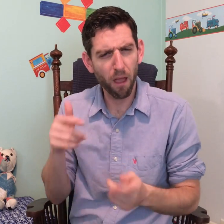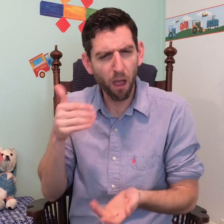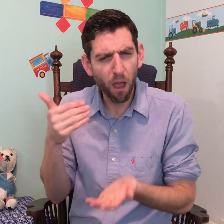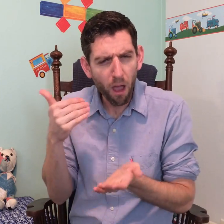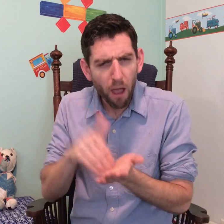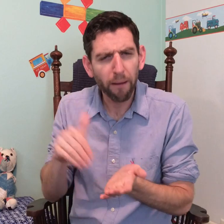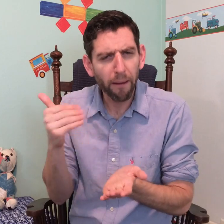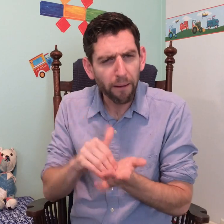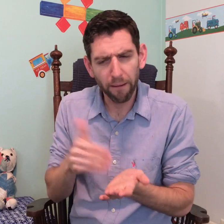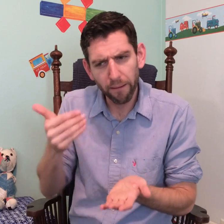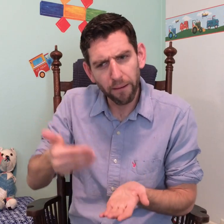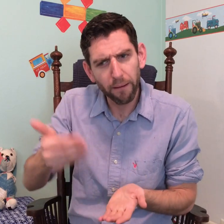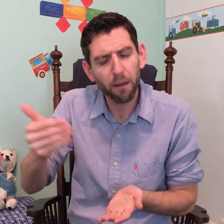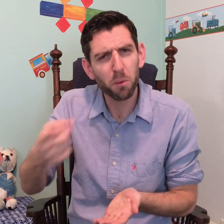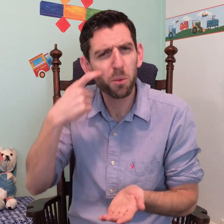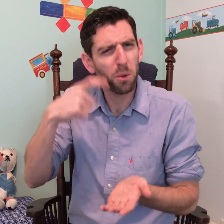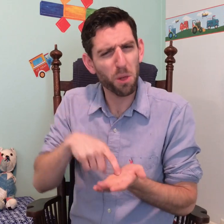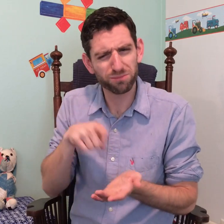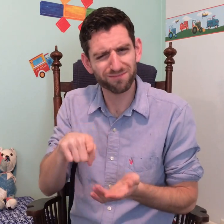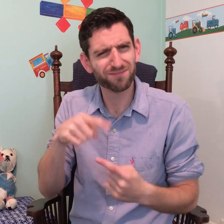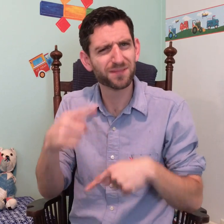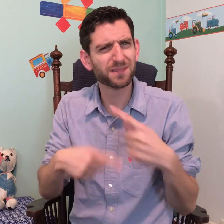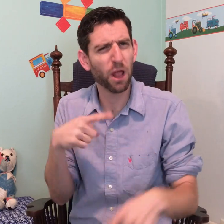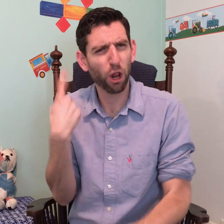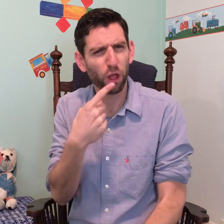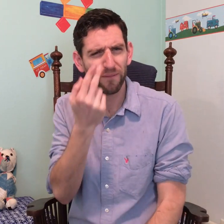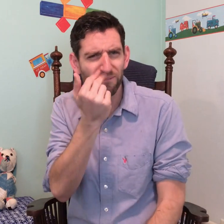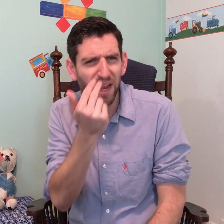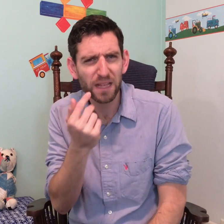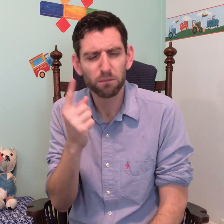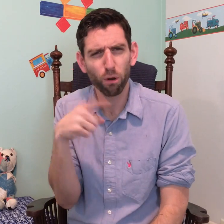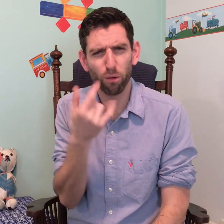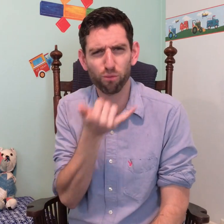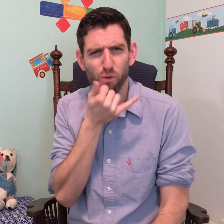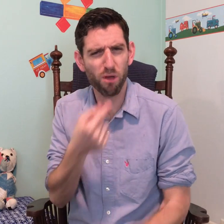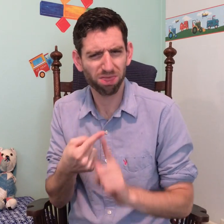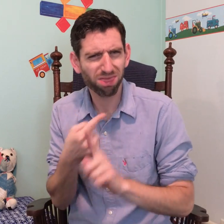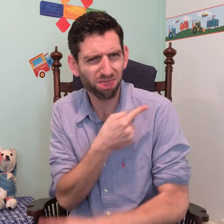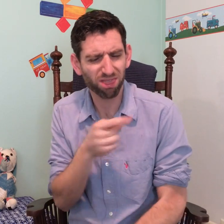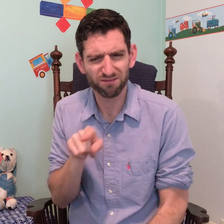But you may have noticed that their signs often look funny or wrong.